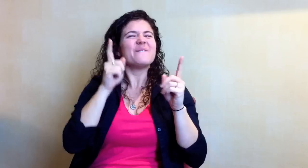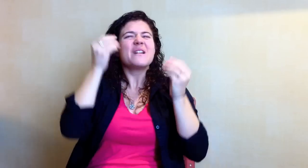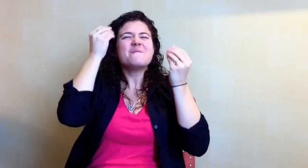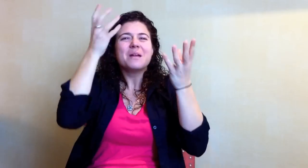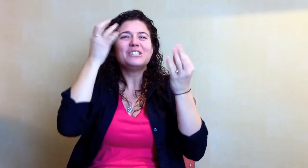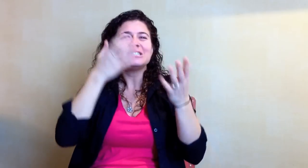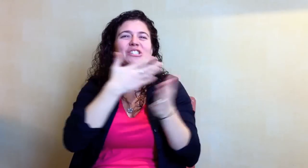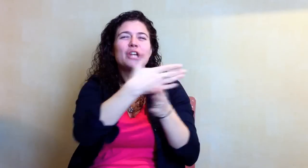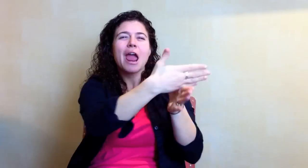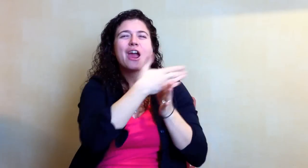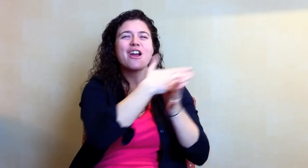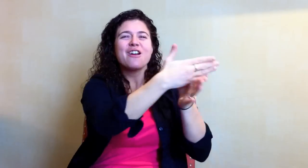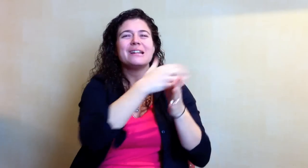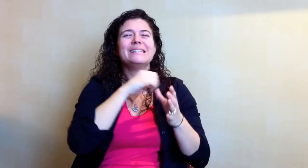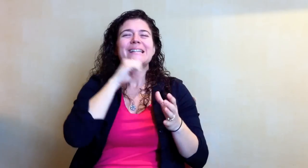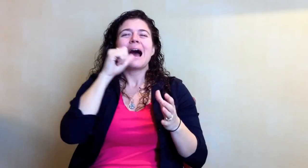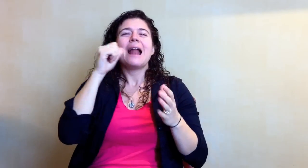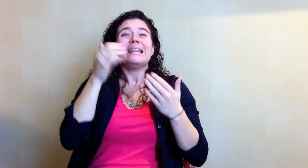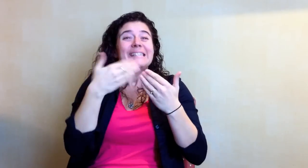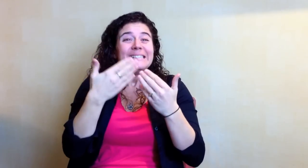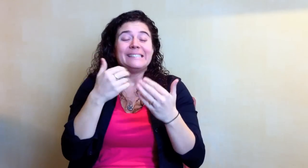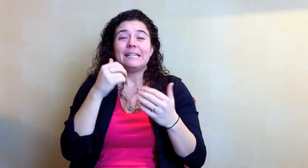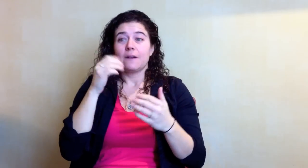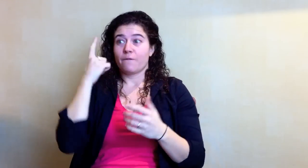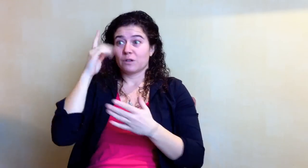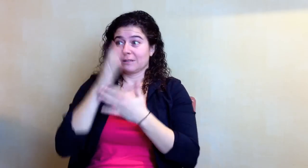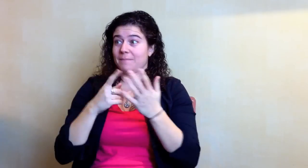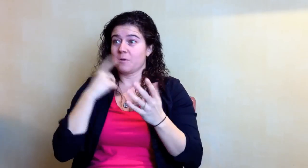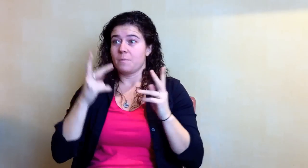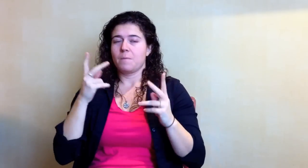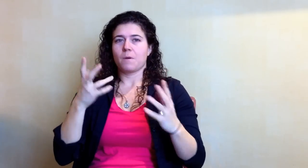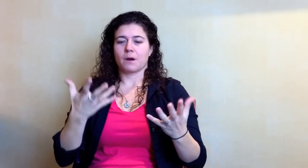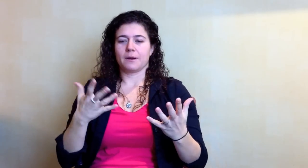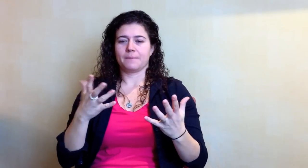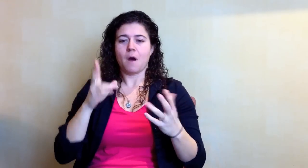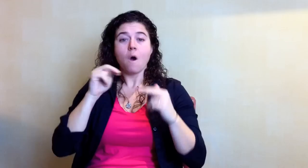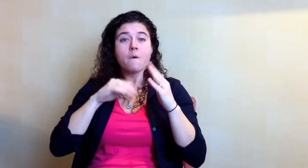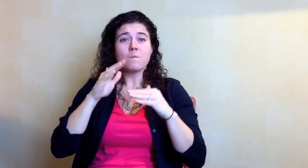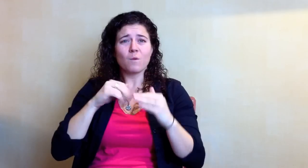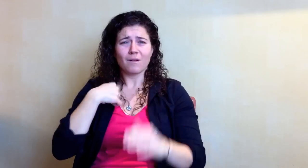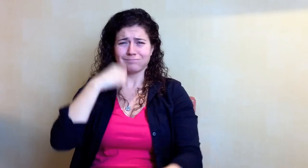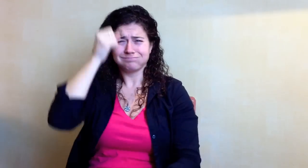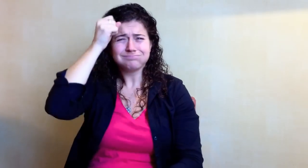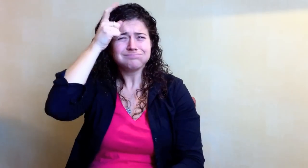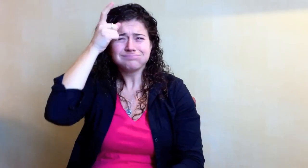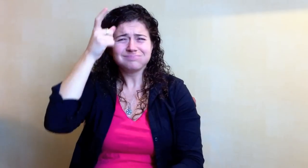different flow of information is being shared. It can be uneasy for some hearing people - I get that.